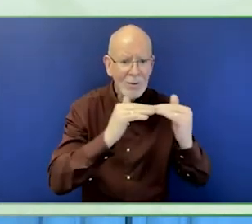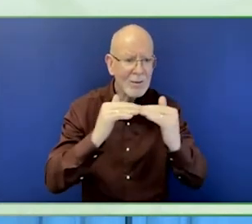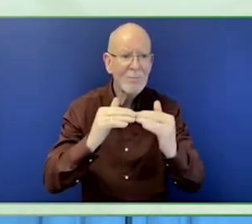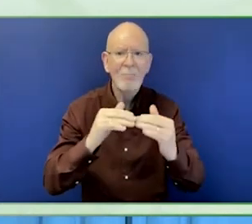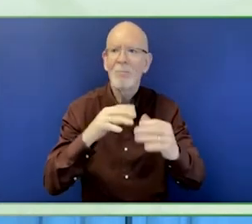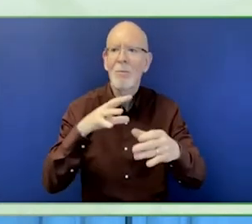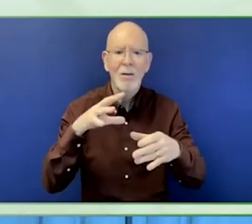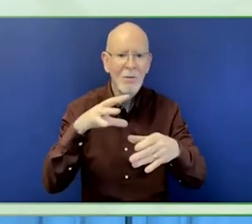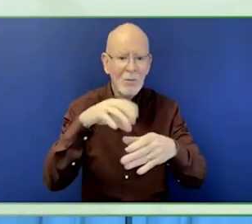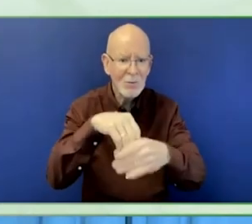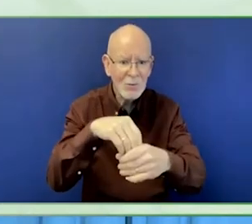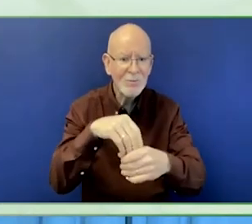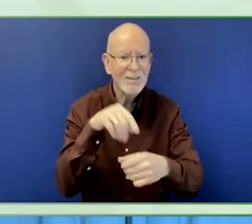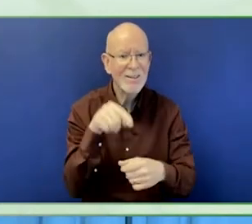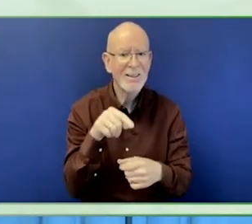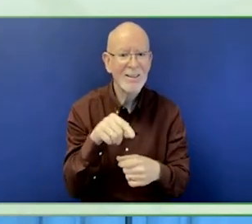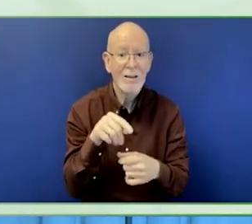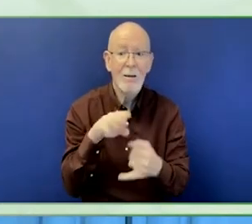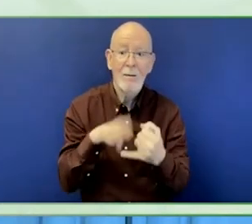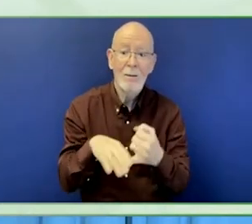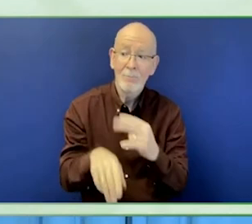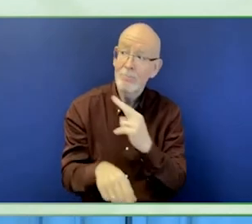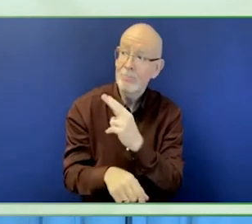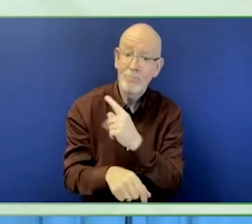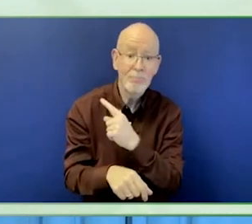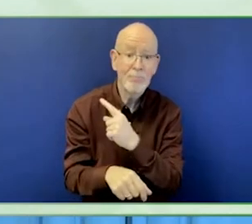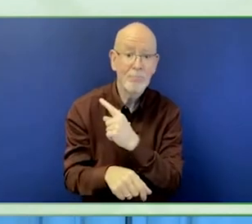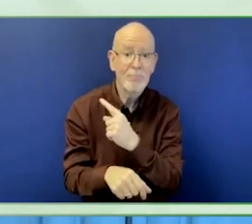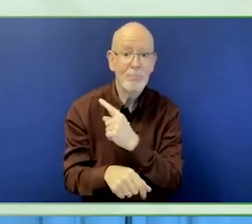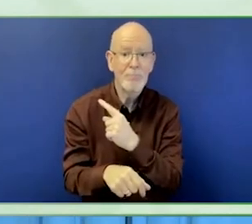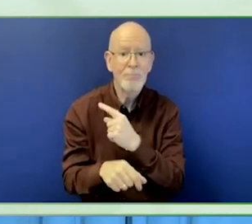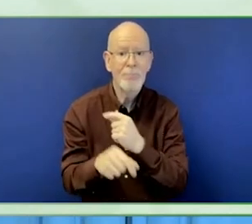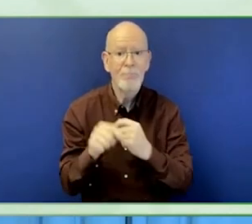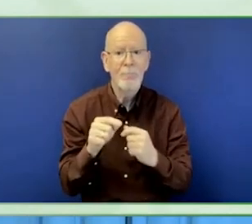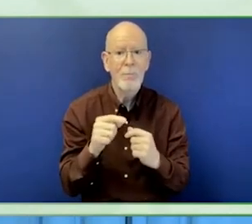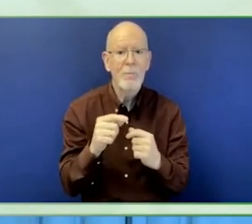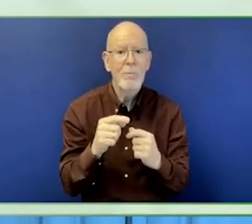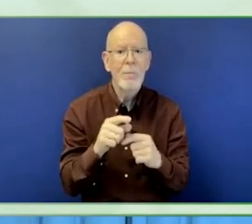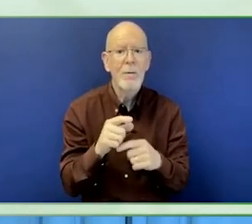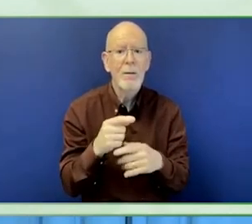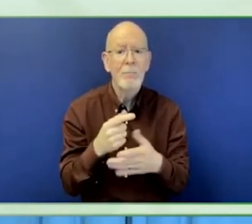strategies, it means that we are not starting from the priorities of the disability community.